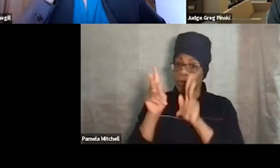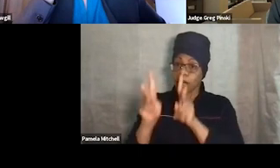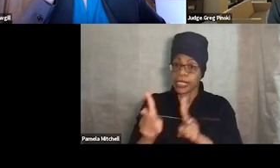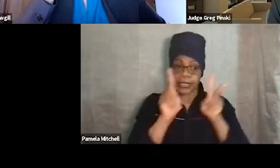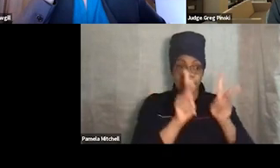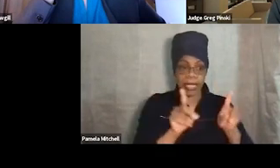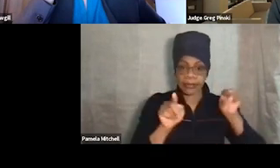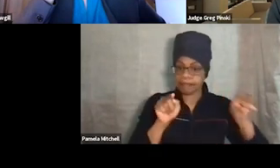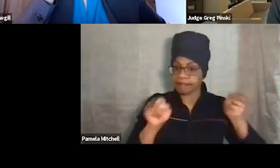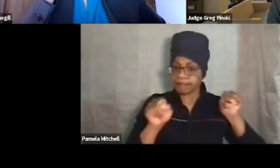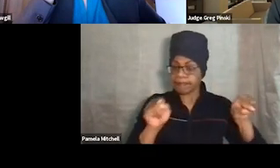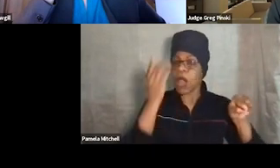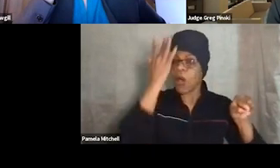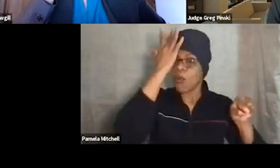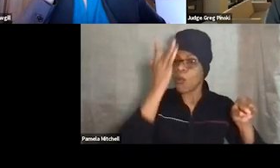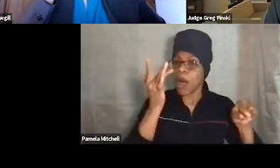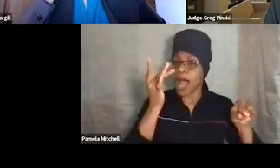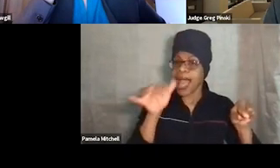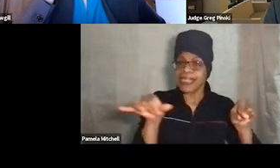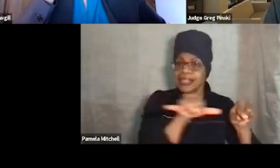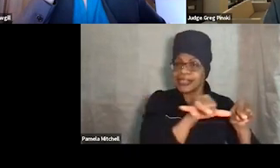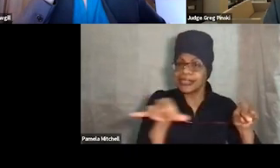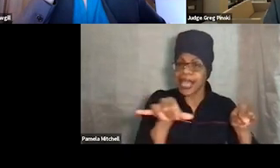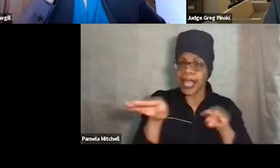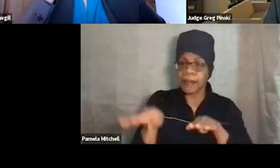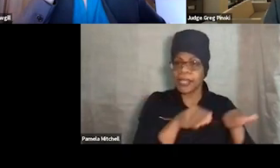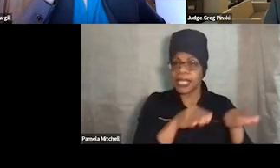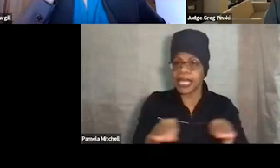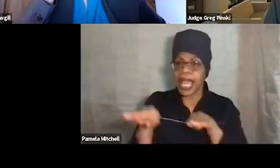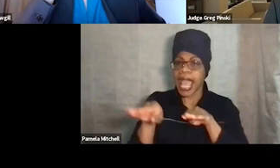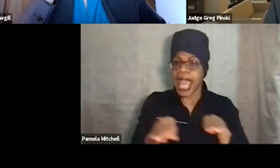why the same behavior is yielding different consequences,